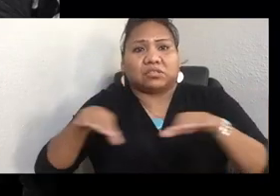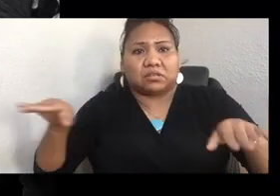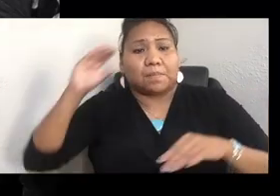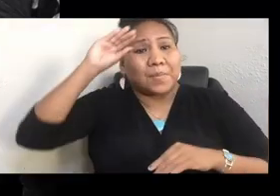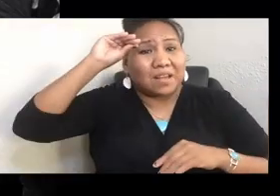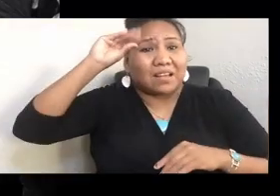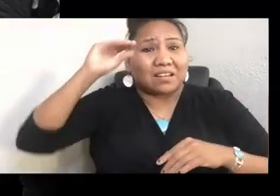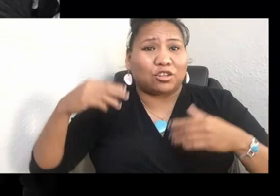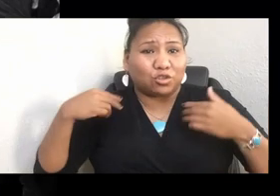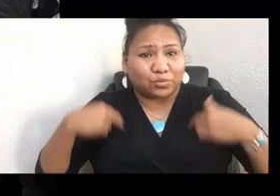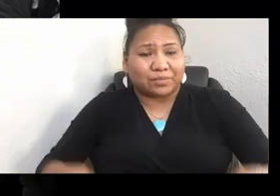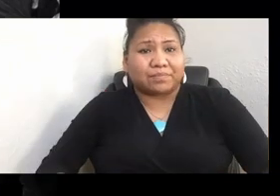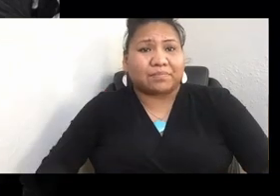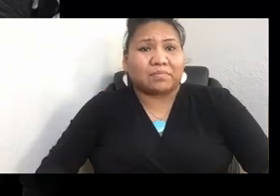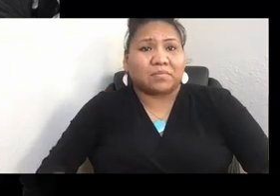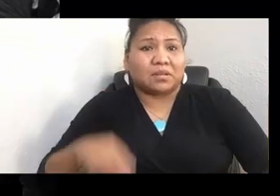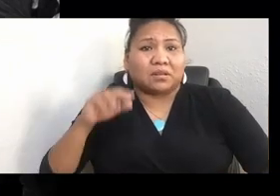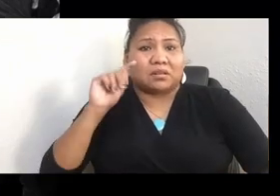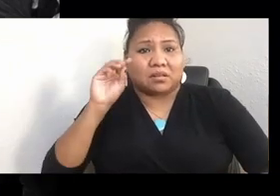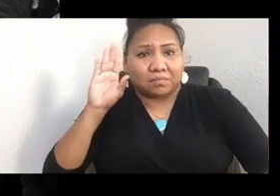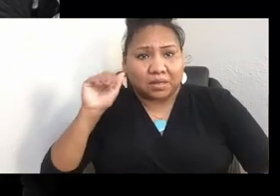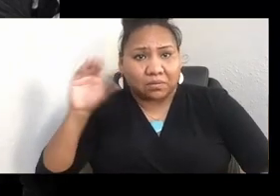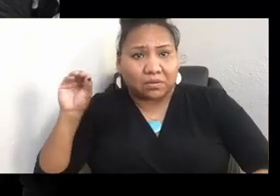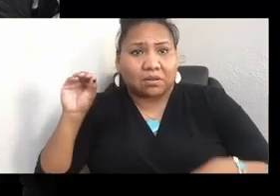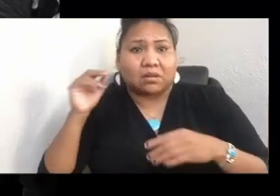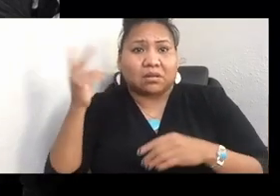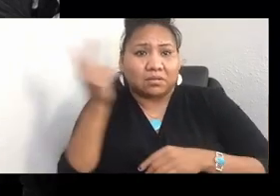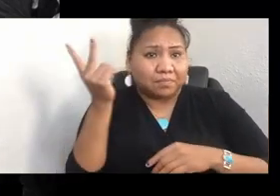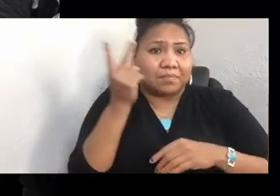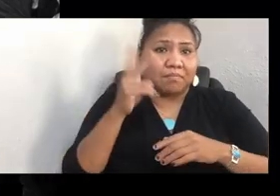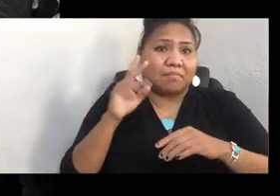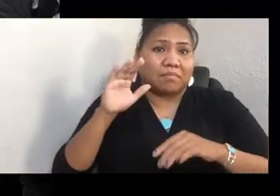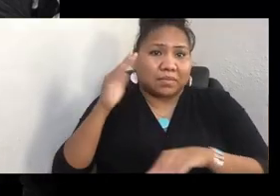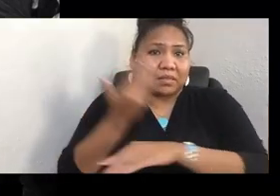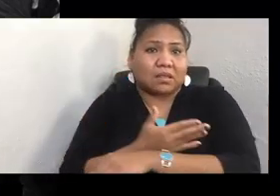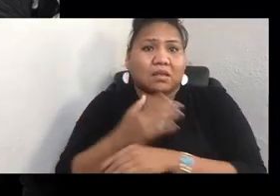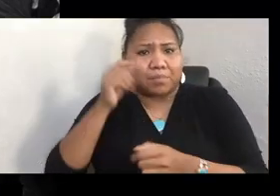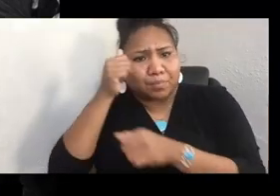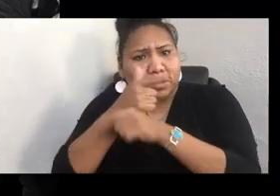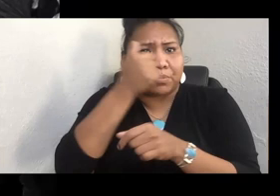And that's why Hawaiians feel like they're descended from the taro itself. So you take care of the taro.